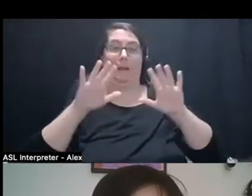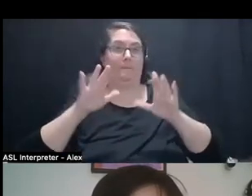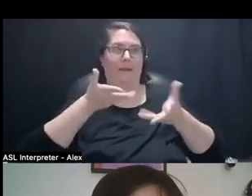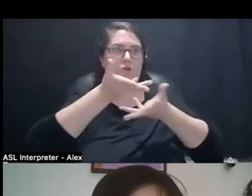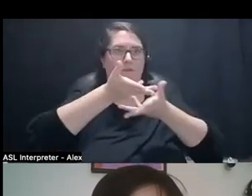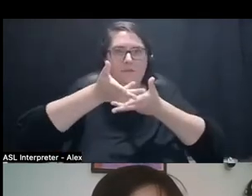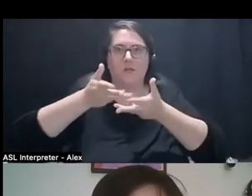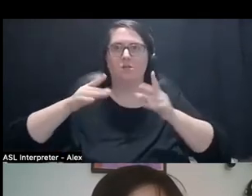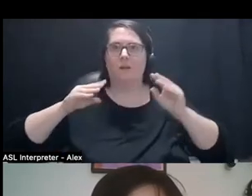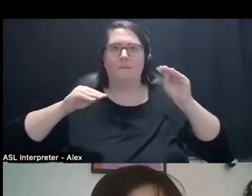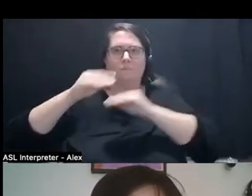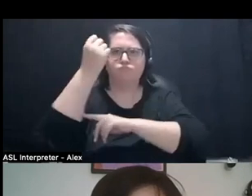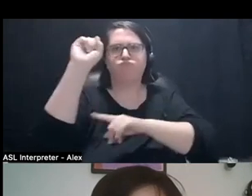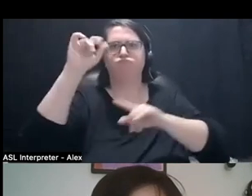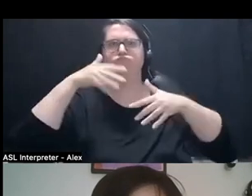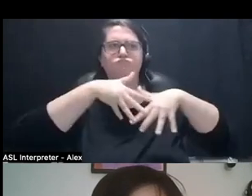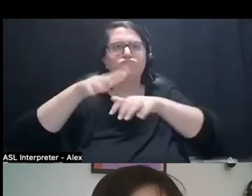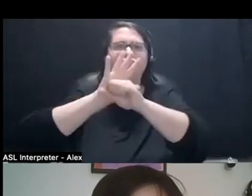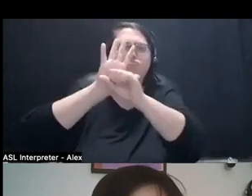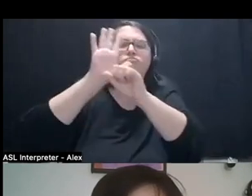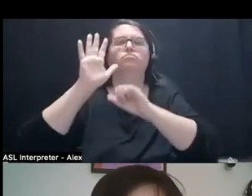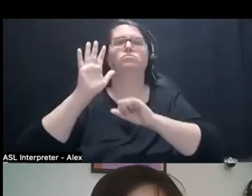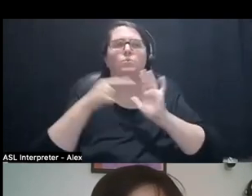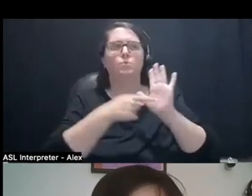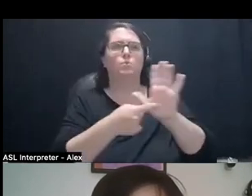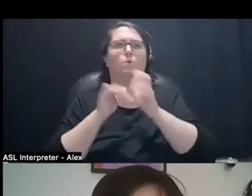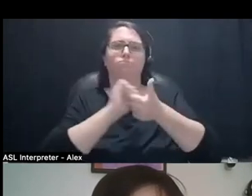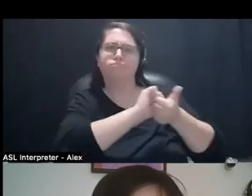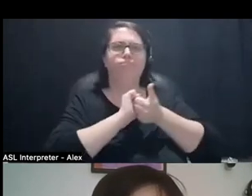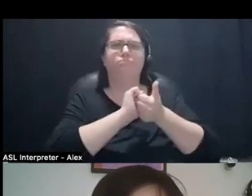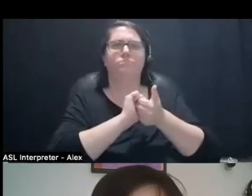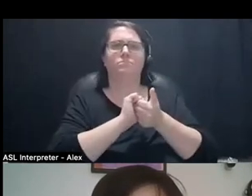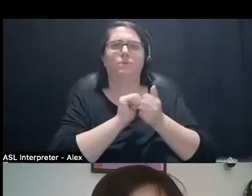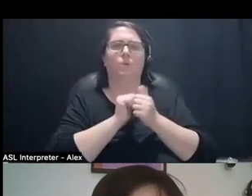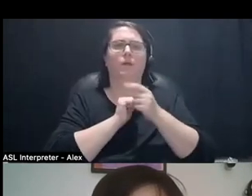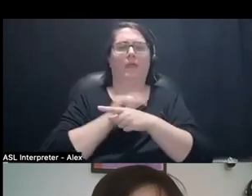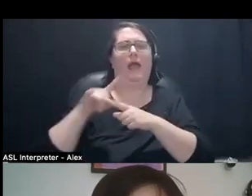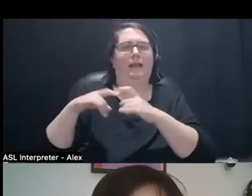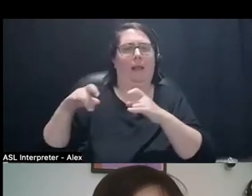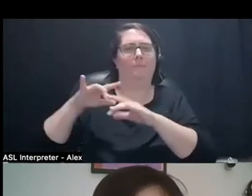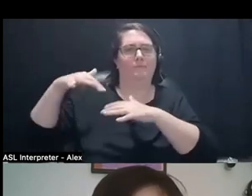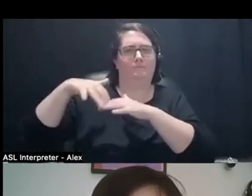and mobilization, activism to like really show solidarity with Unist'ot'en Camp